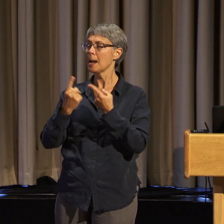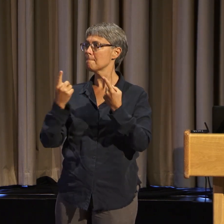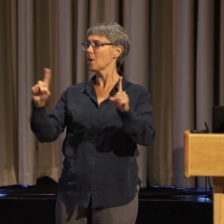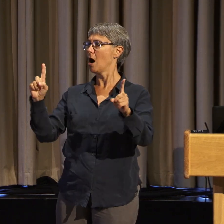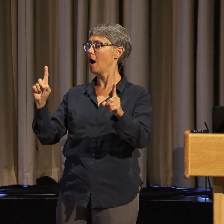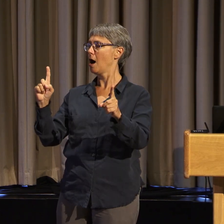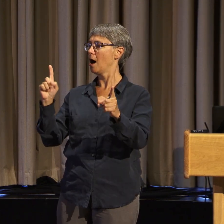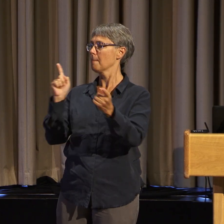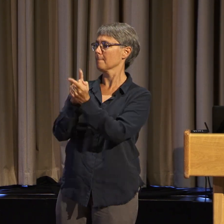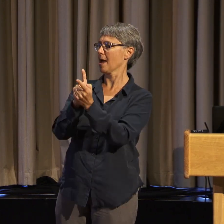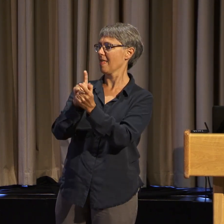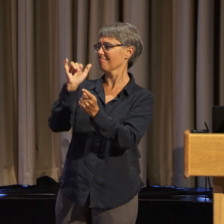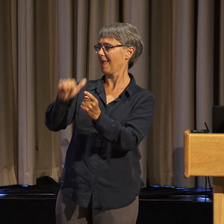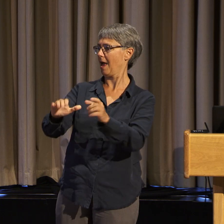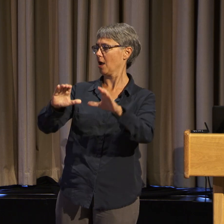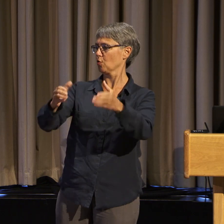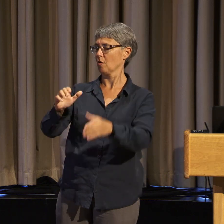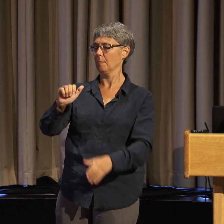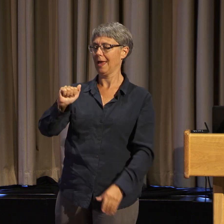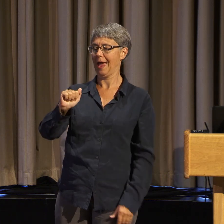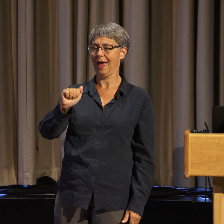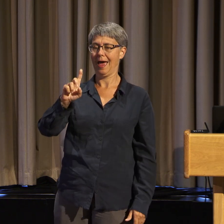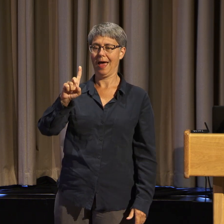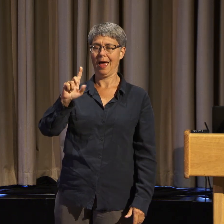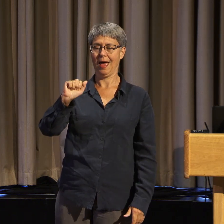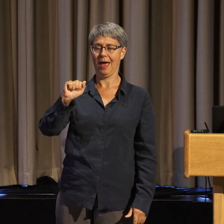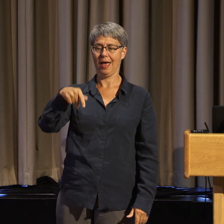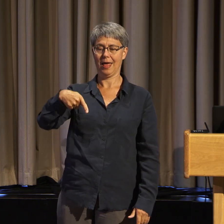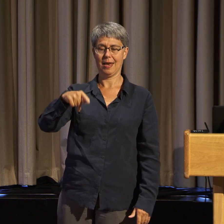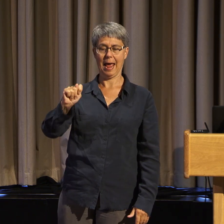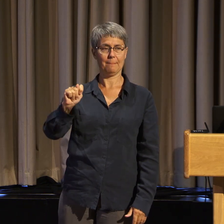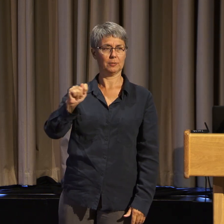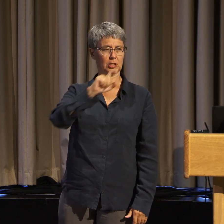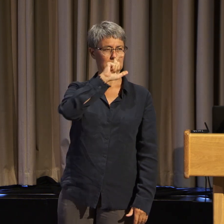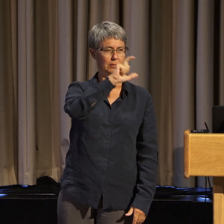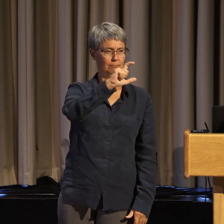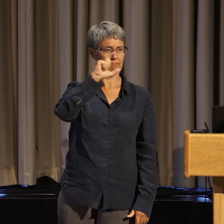ADAPT, A-D-A-P-T, all caps.